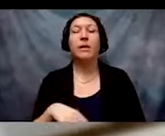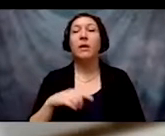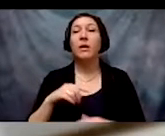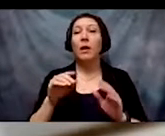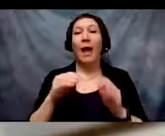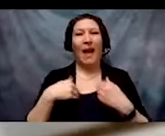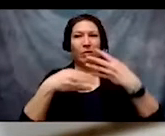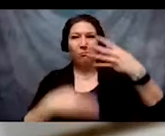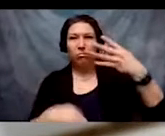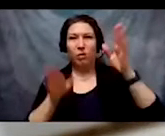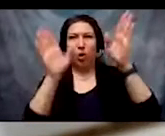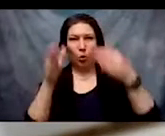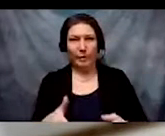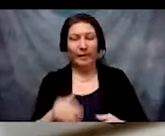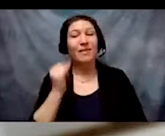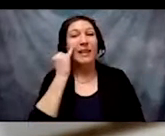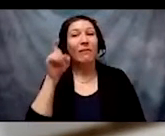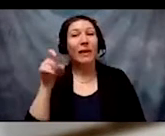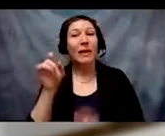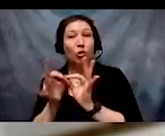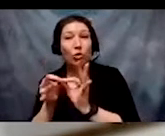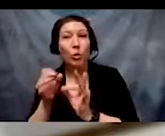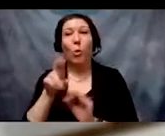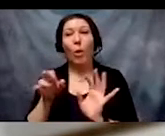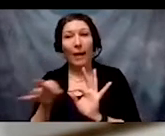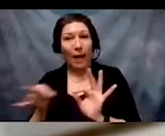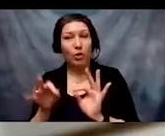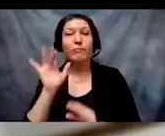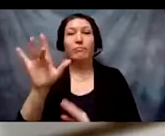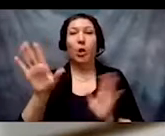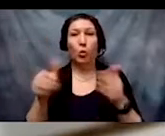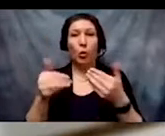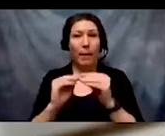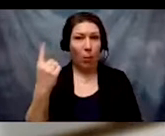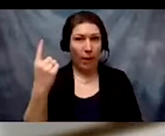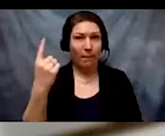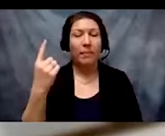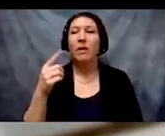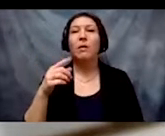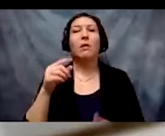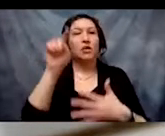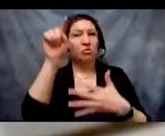or live captioning or choose another room. But please no more than